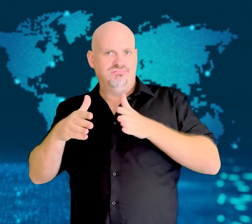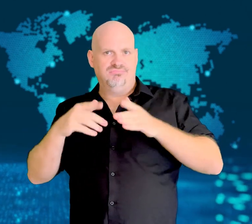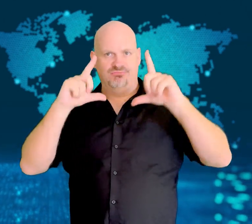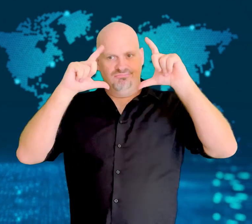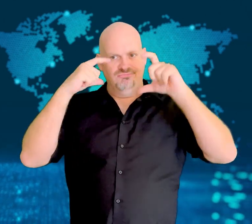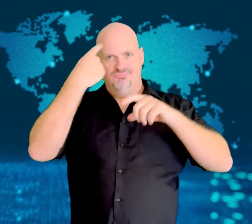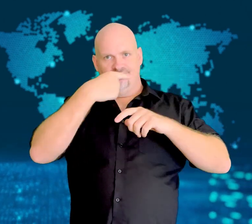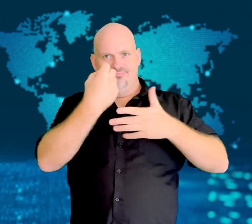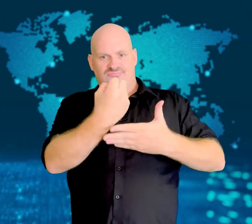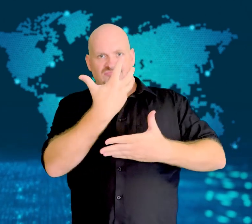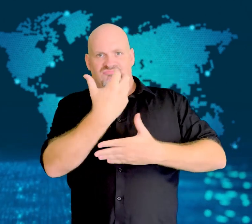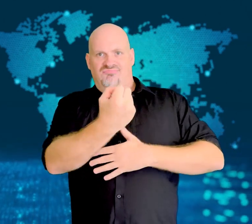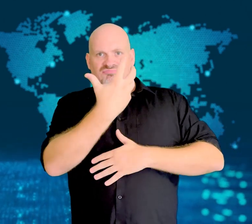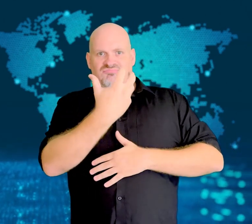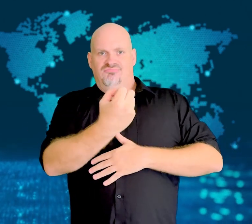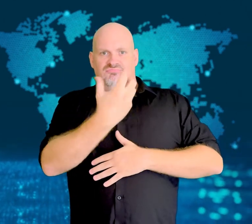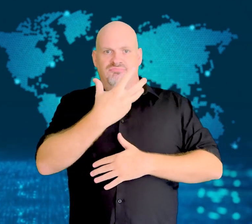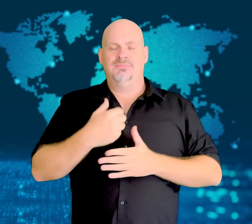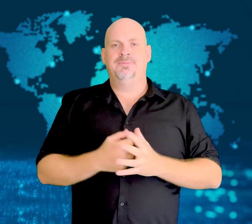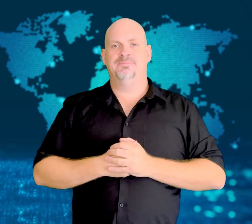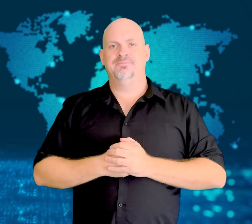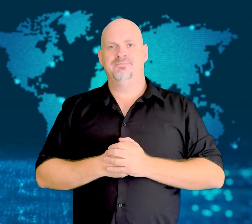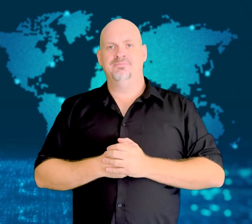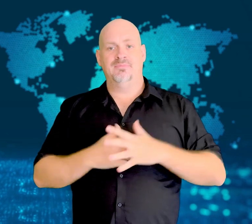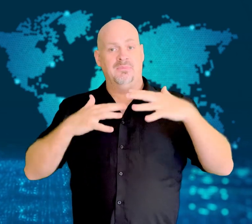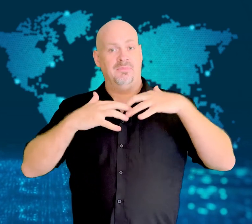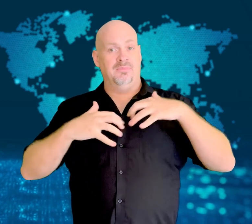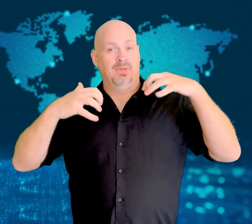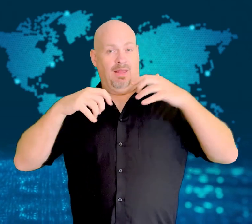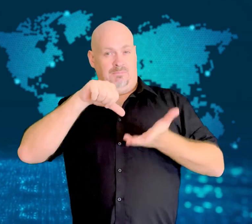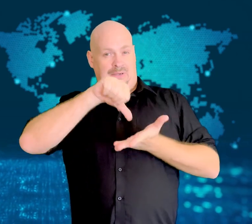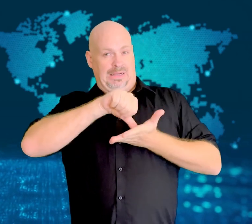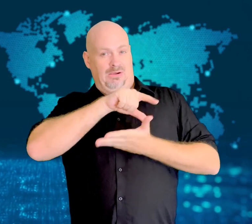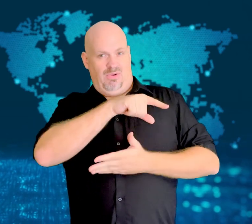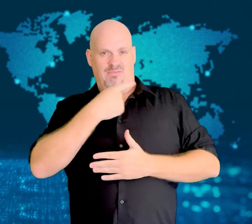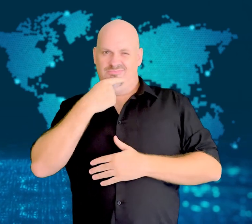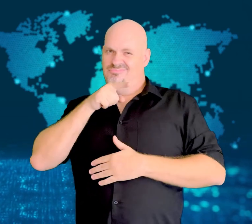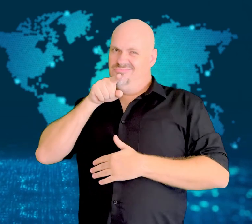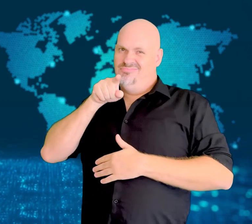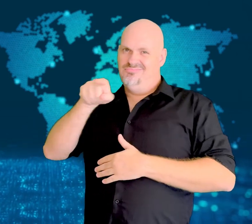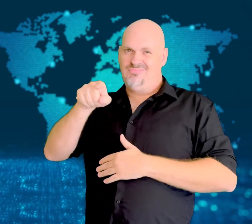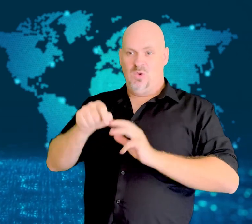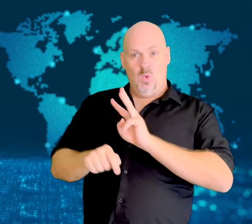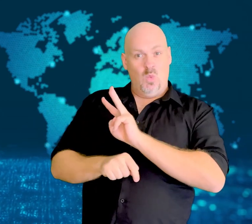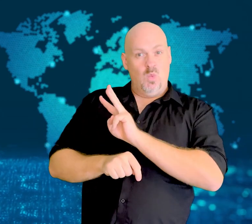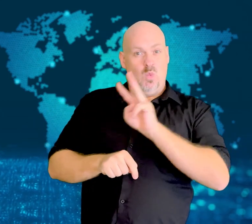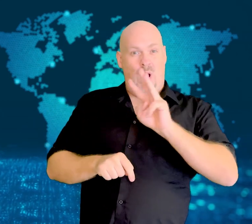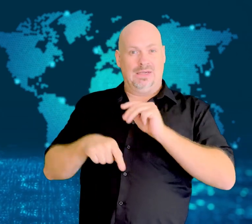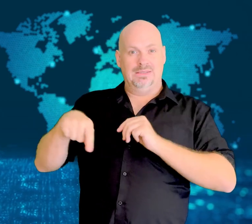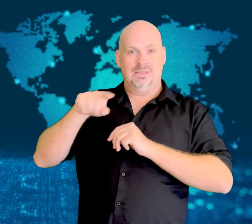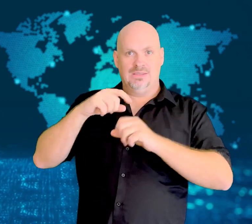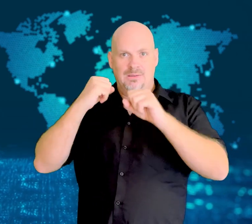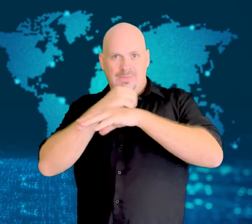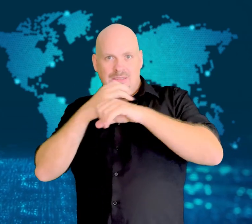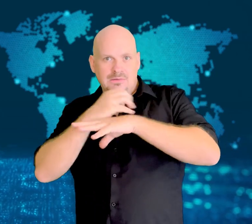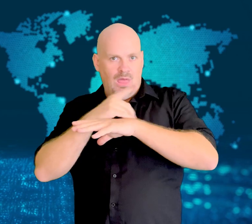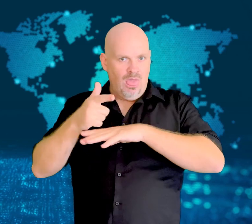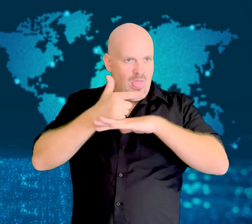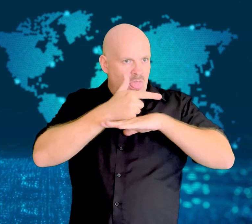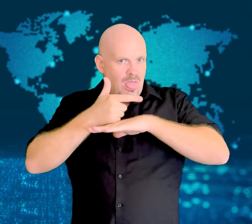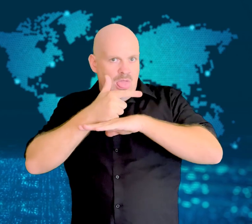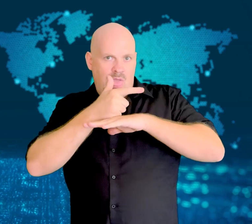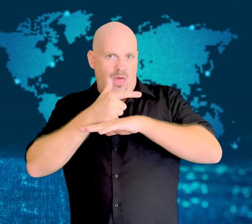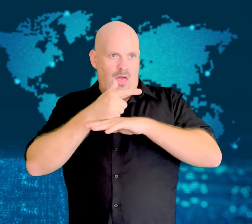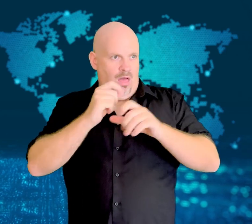Government officials claim Western media sources are giving